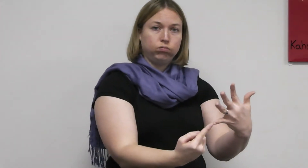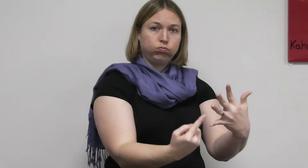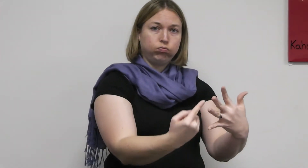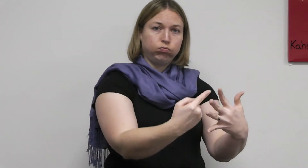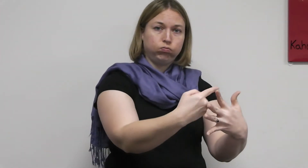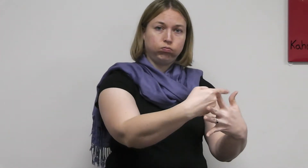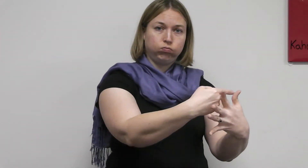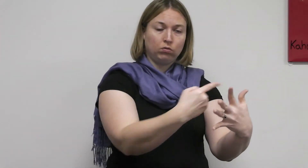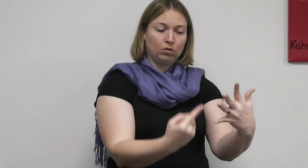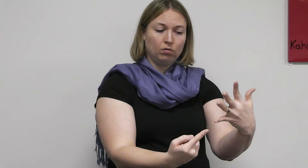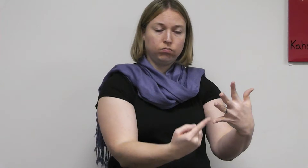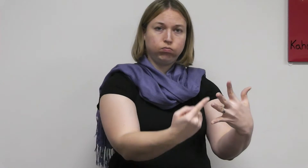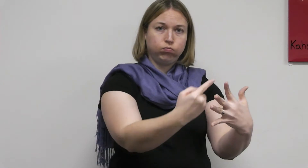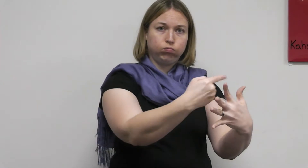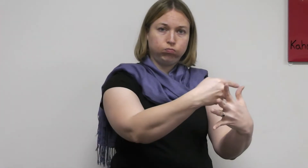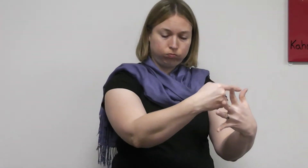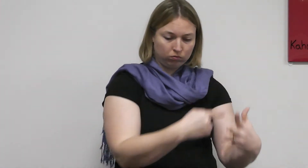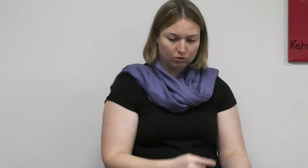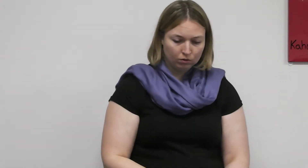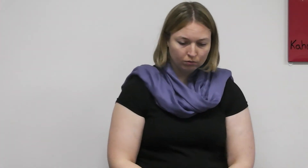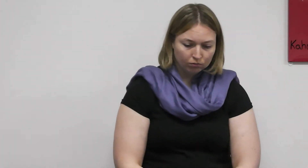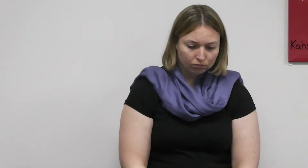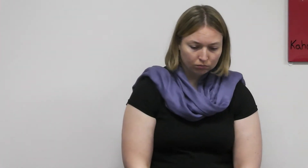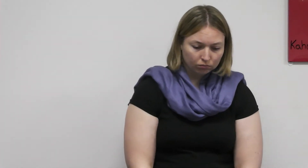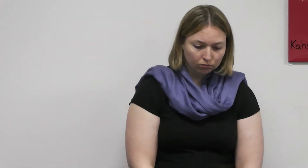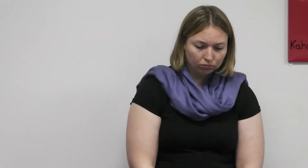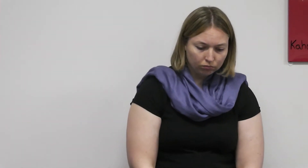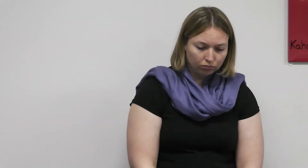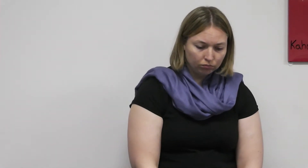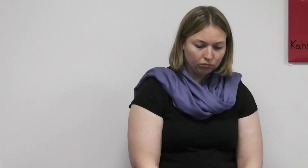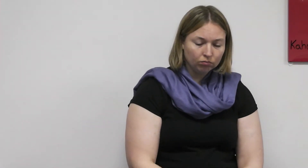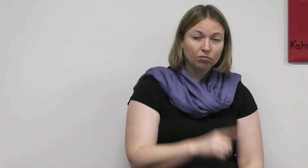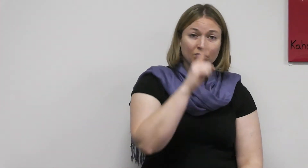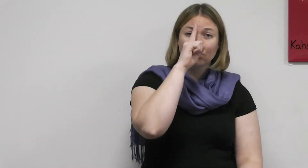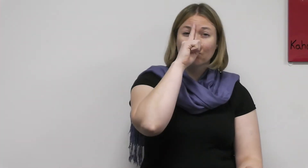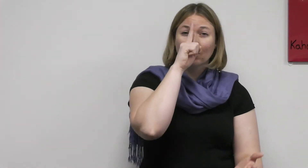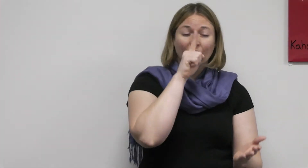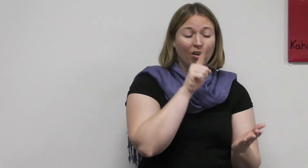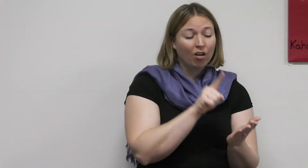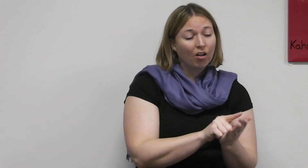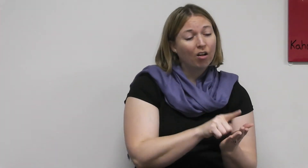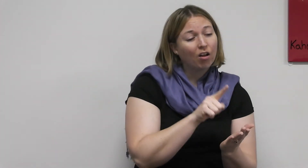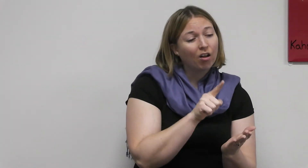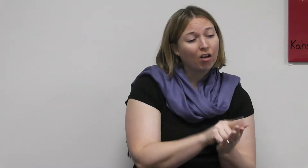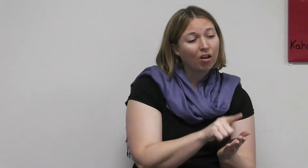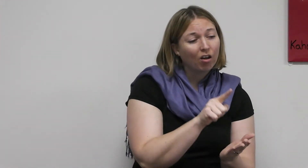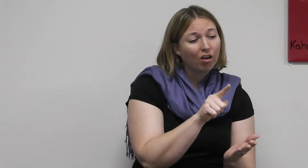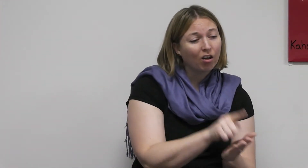FALL-IN-LOVE